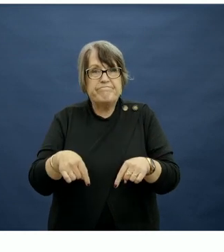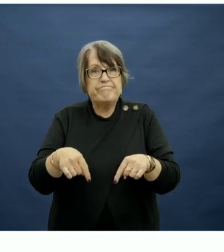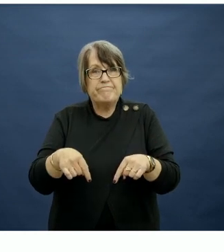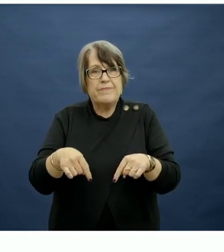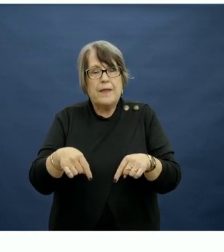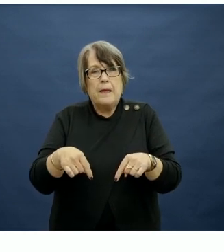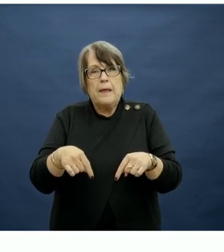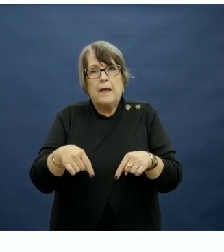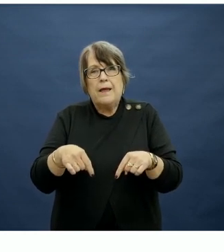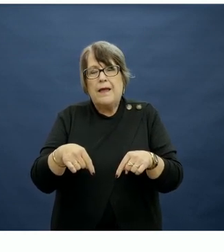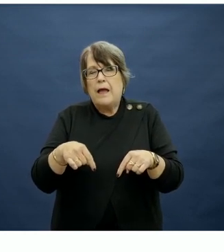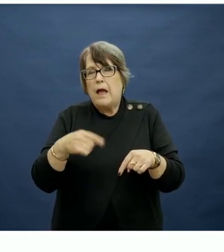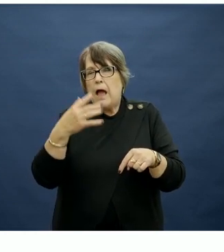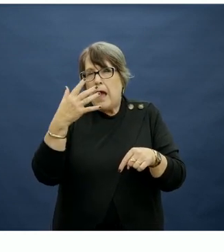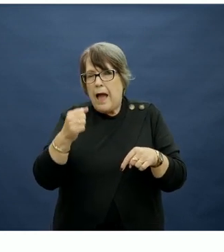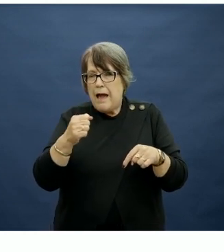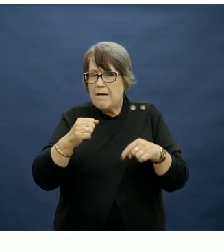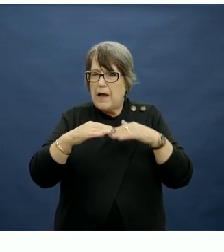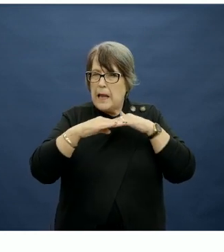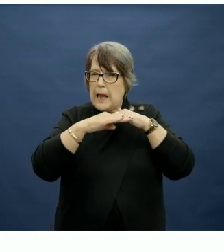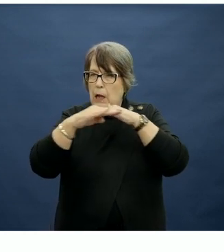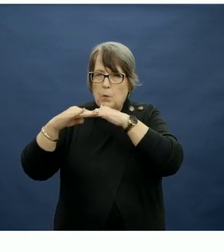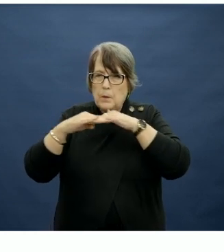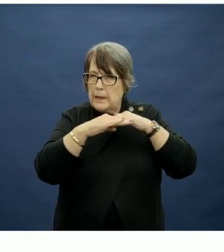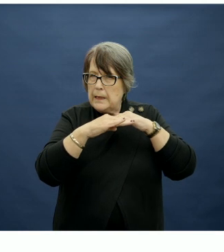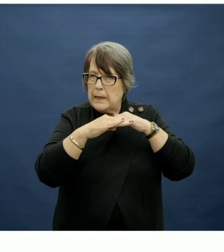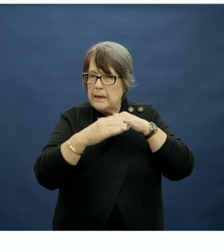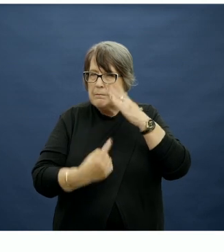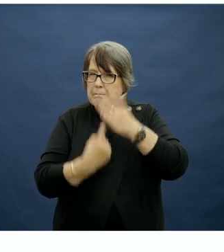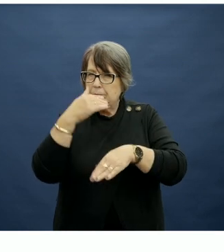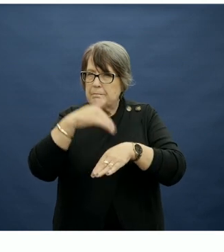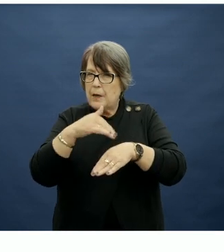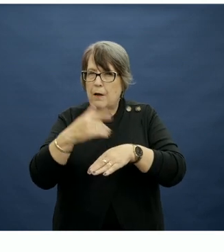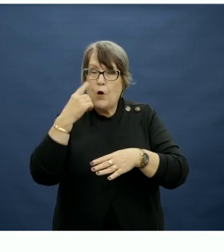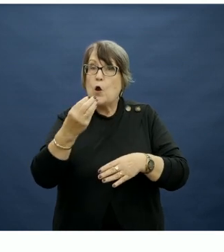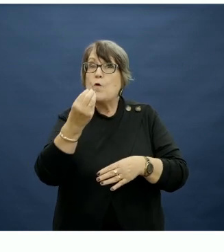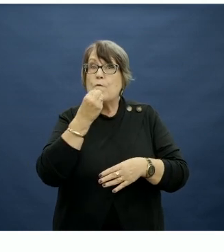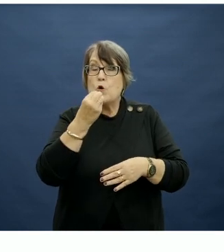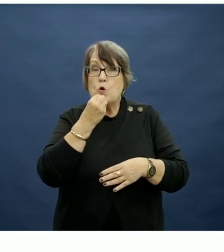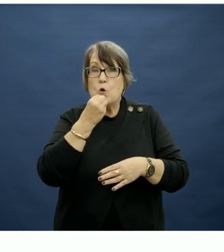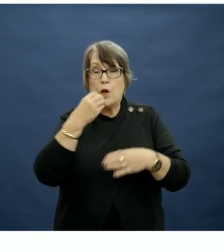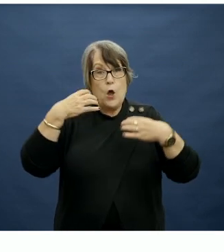There's also a growing equity issue, and we're finding that food relief and welfare agencies